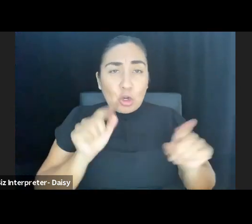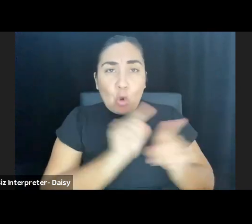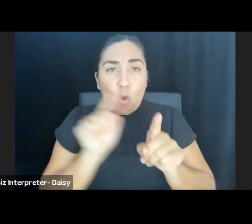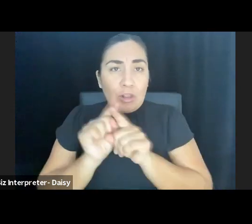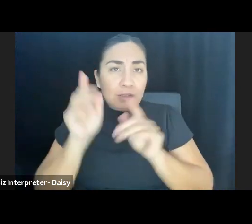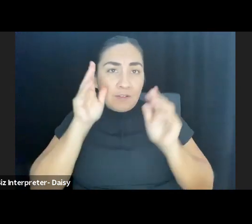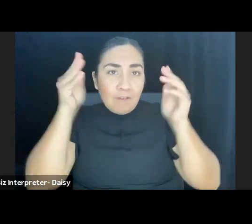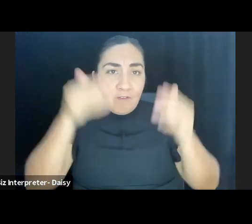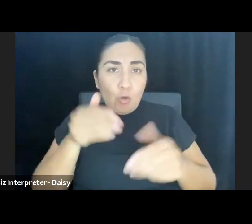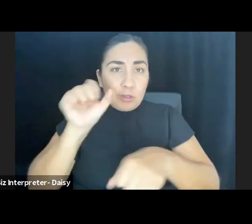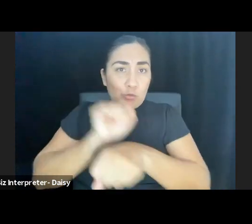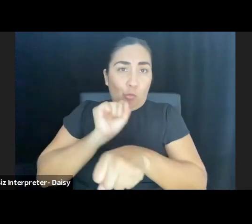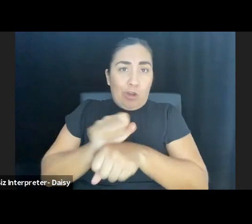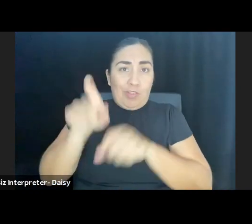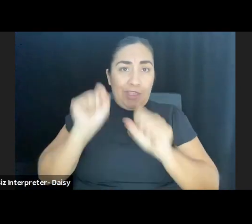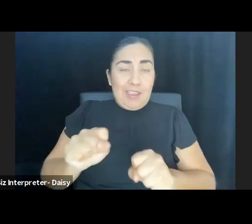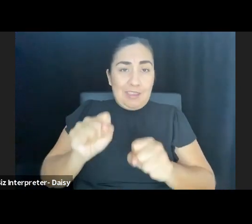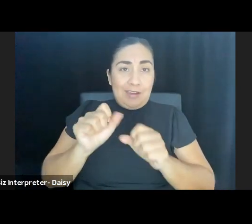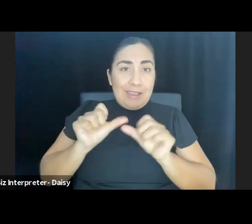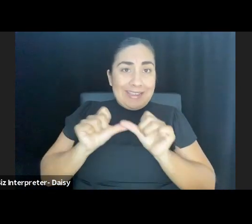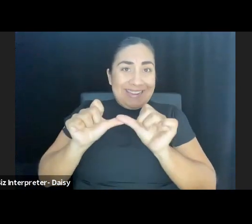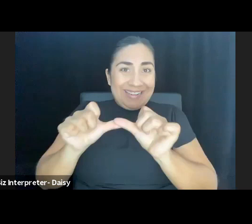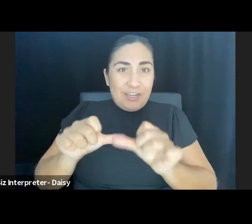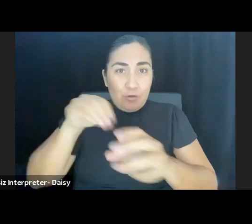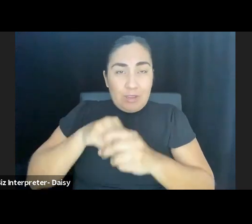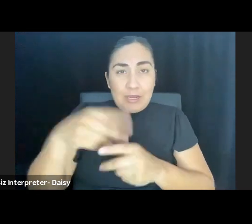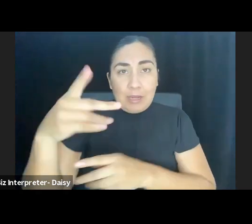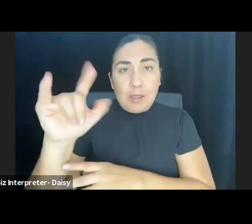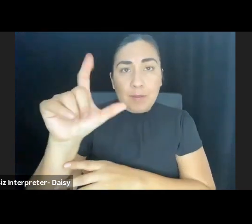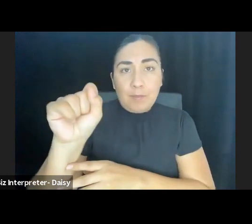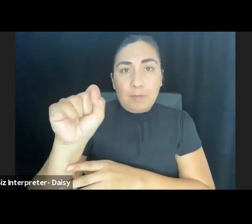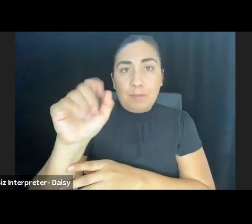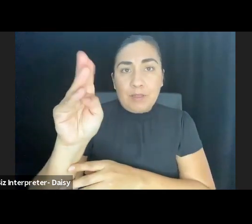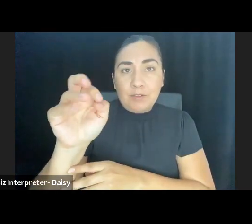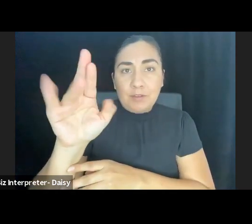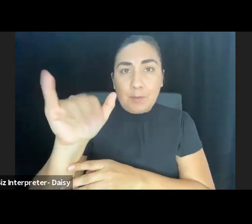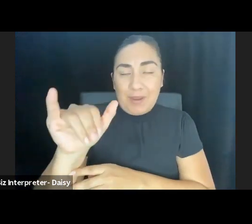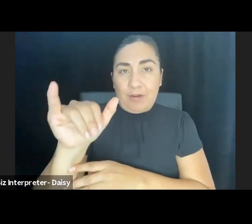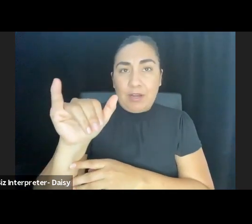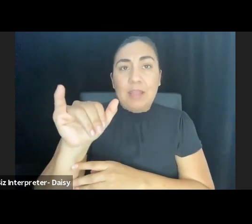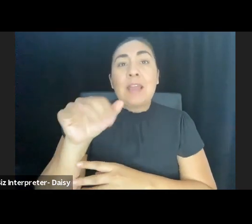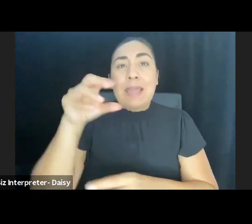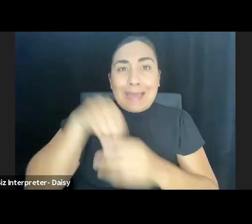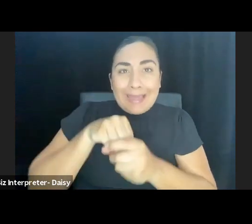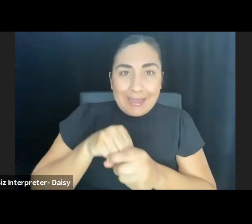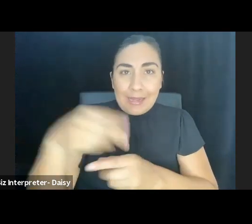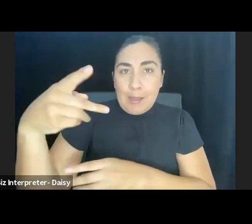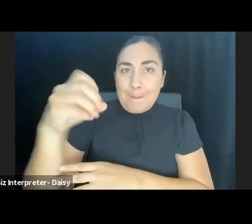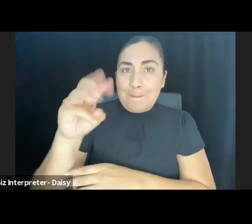they were able to continue at Pillsbury House Theatre, located in the Powderhorn neighborhood in South Minneapolis.